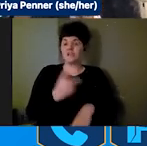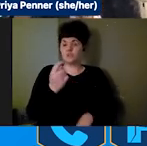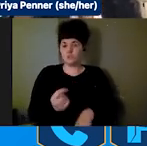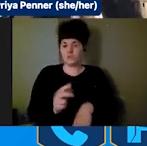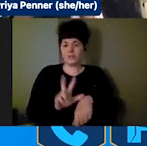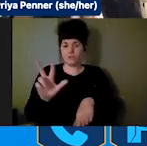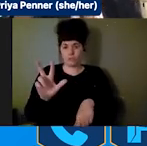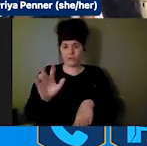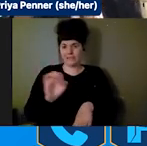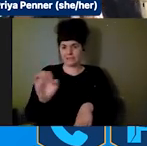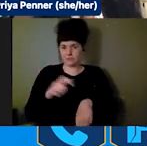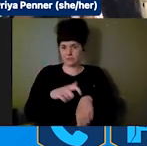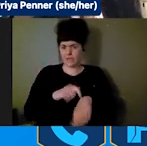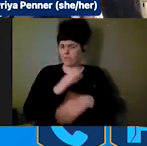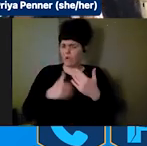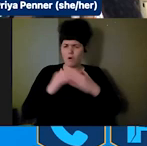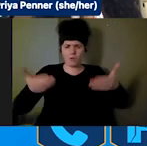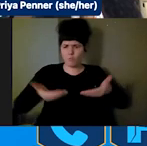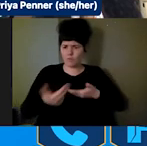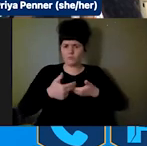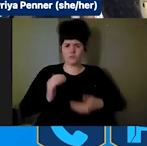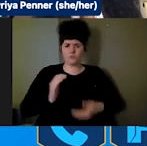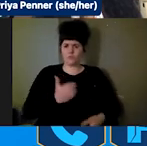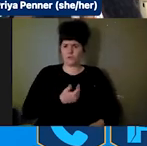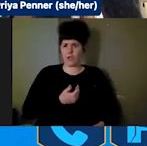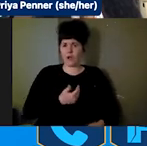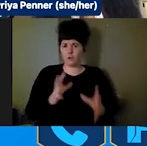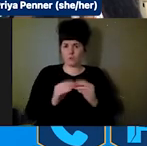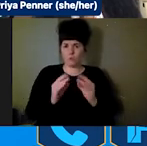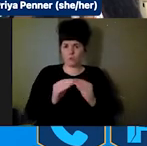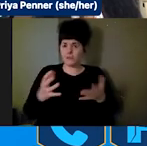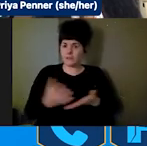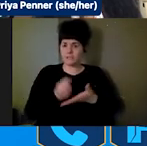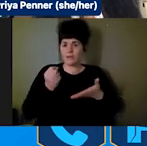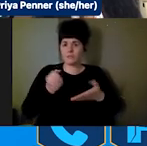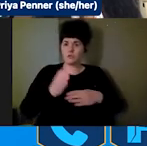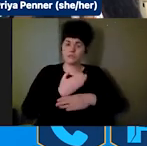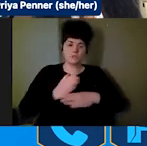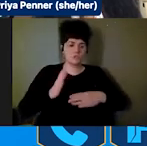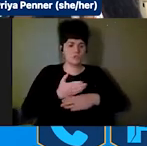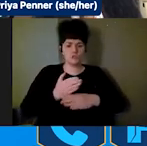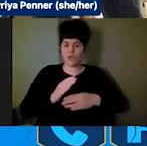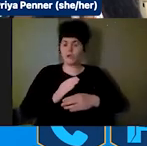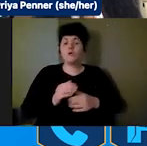calls. It's an opportunity to share across our agencies, across sectors, and across